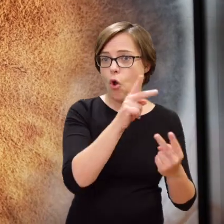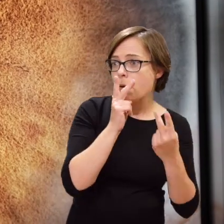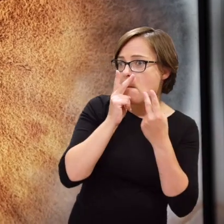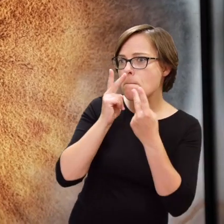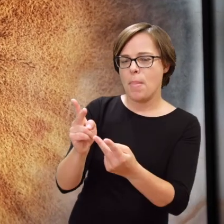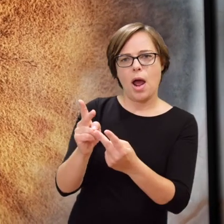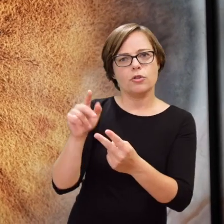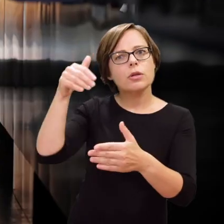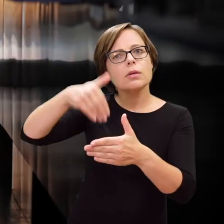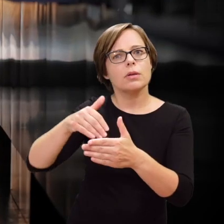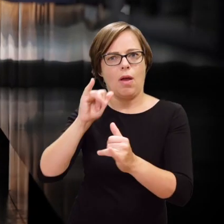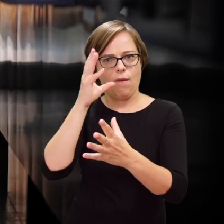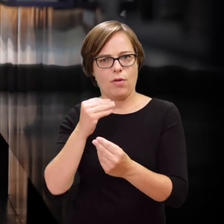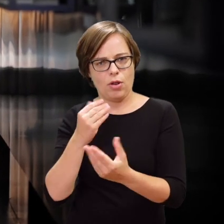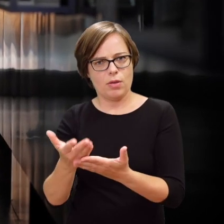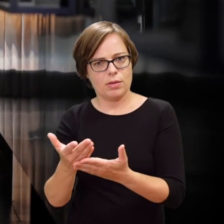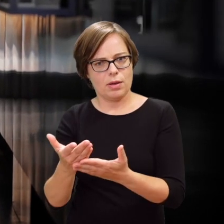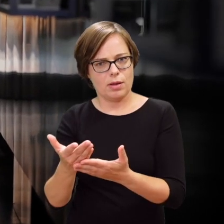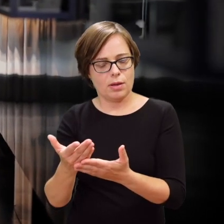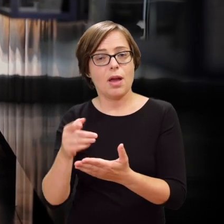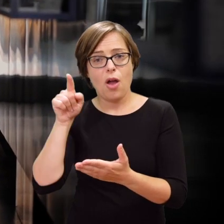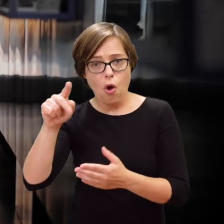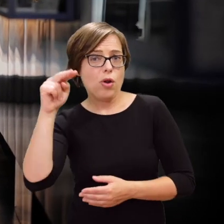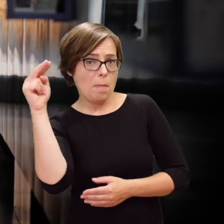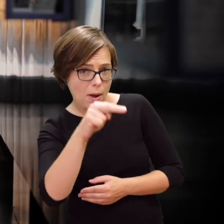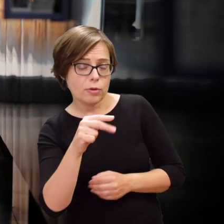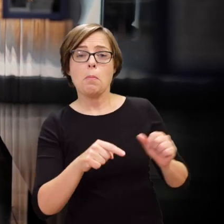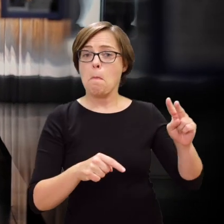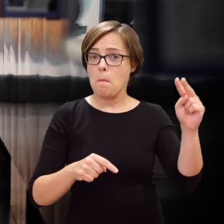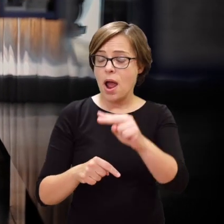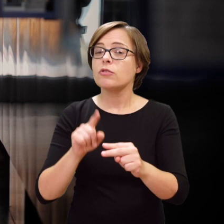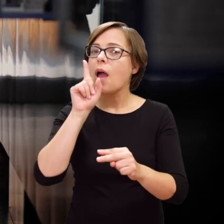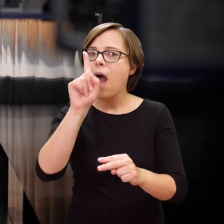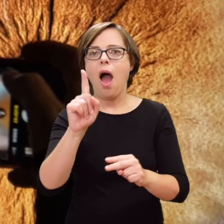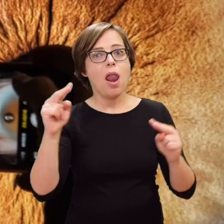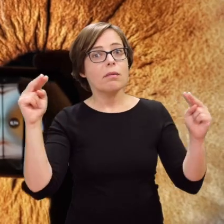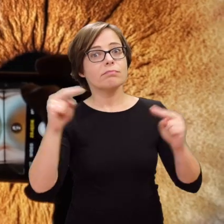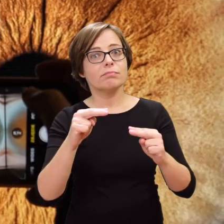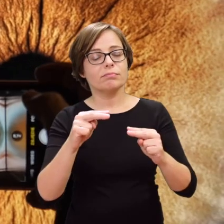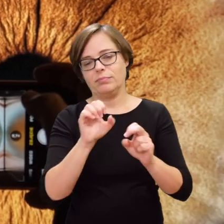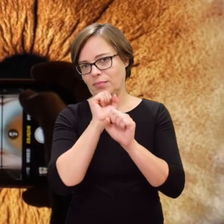looking at what was going on behind the wall. These glances were exchanged, but, really, their trajectories never met,